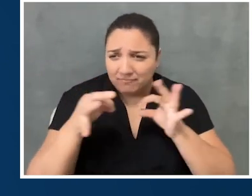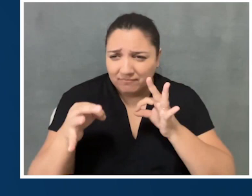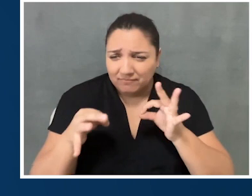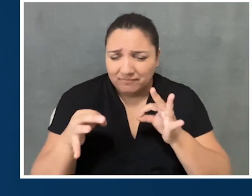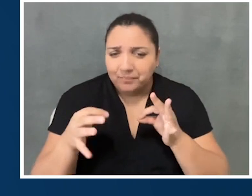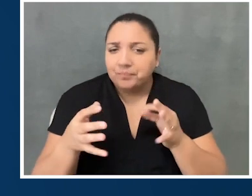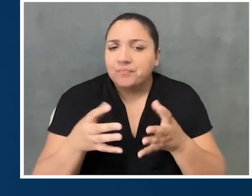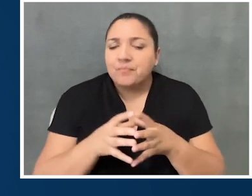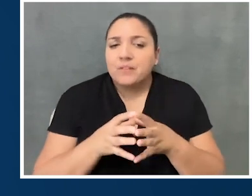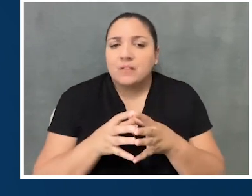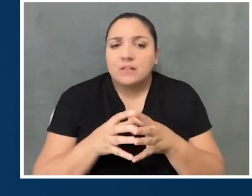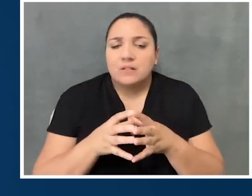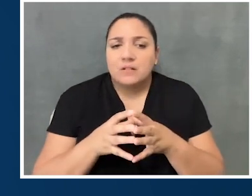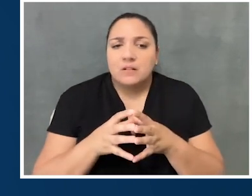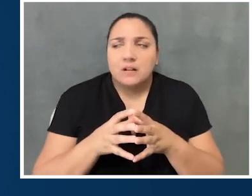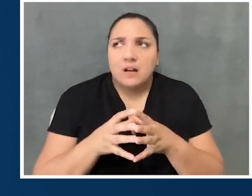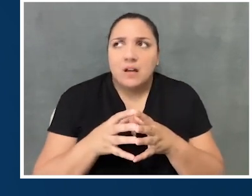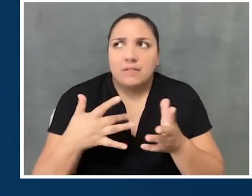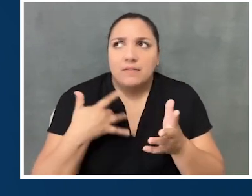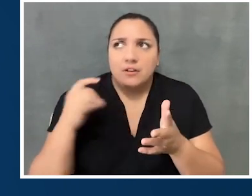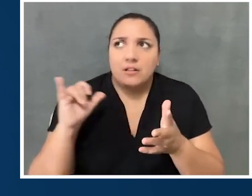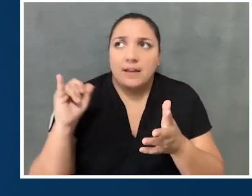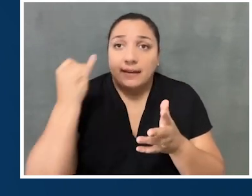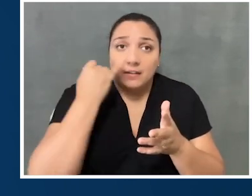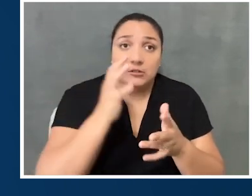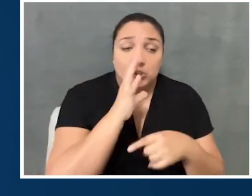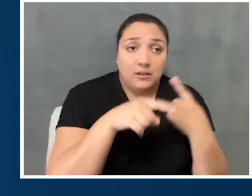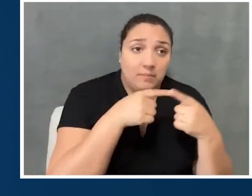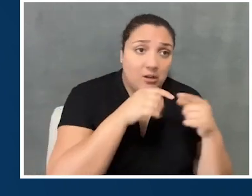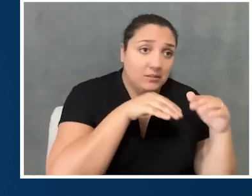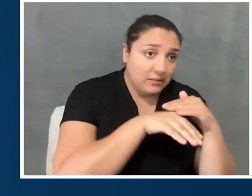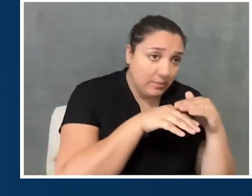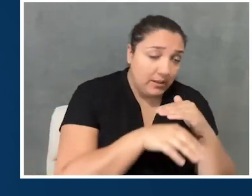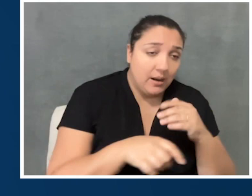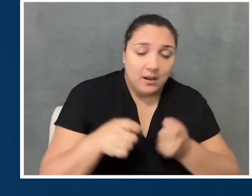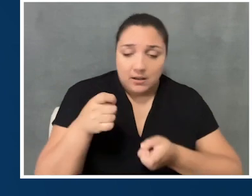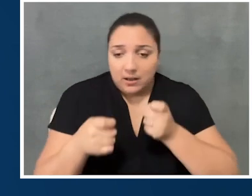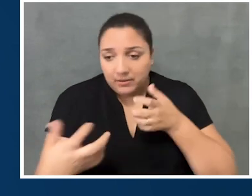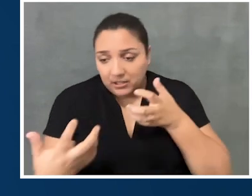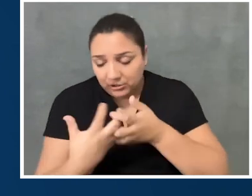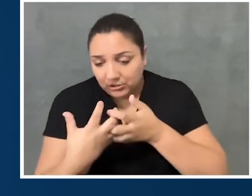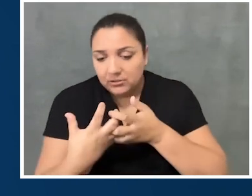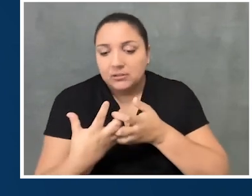I feel like when we're talking about accessibility and we're talking about accommodations, there's often this,